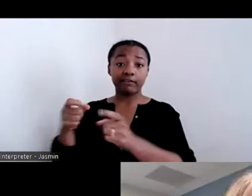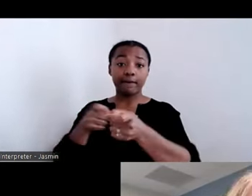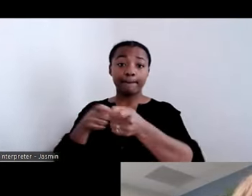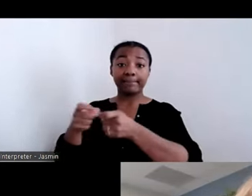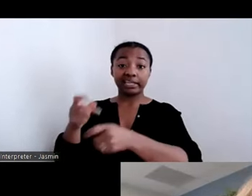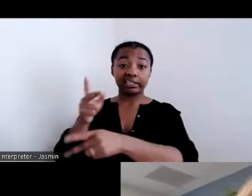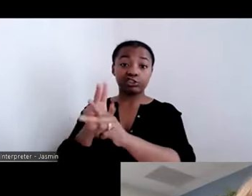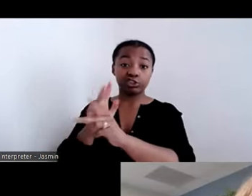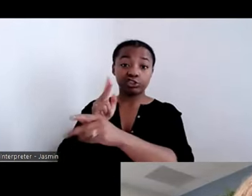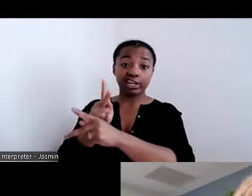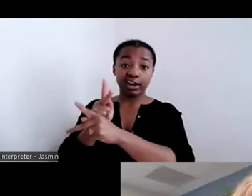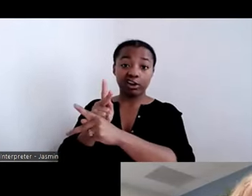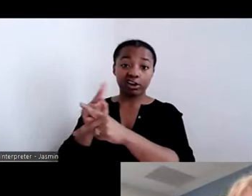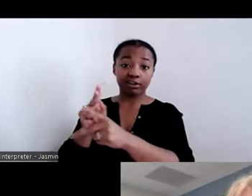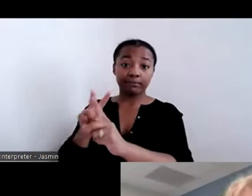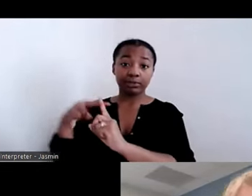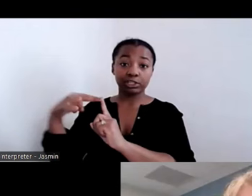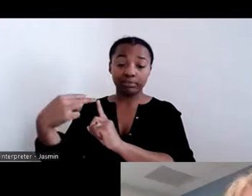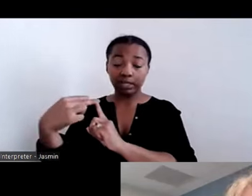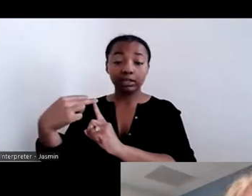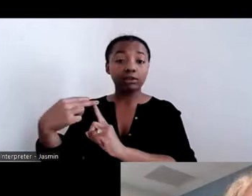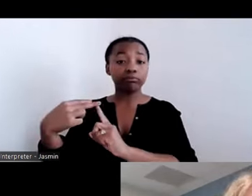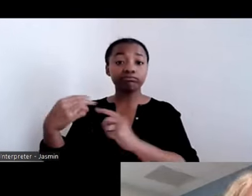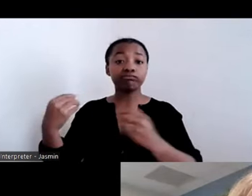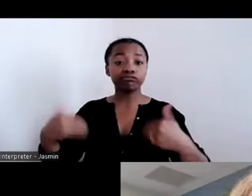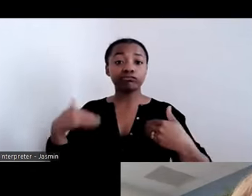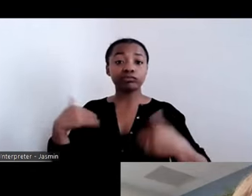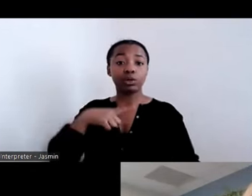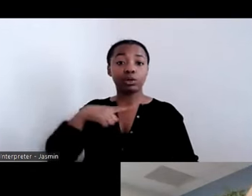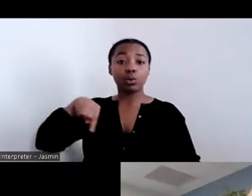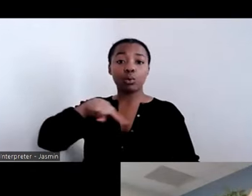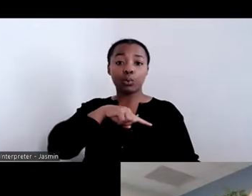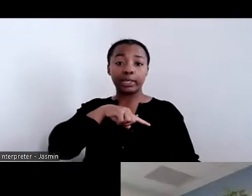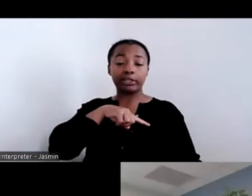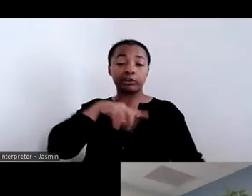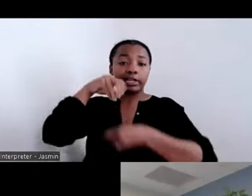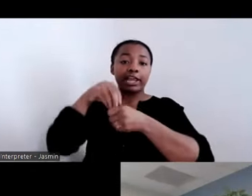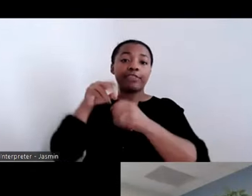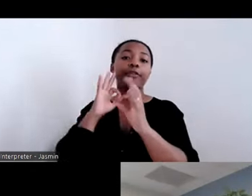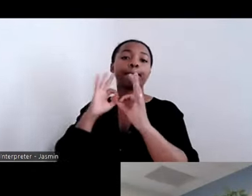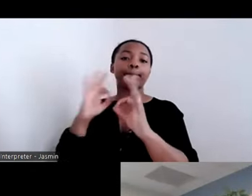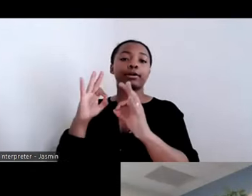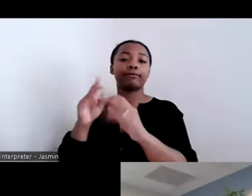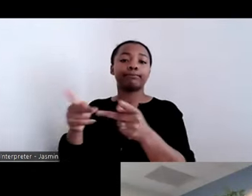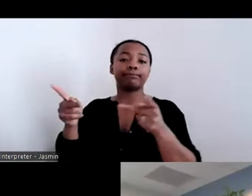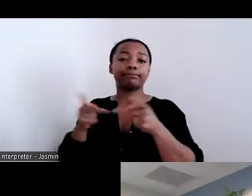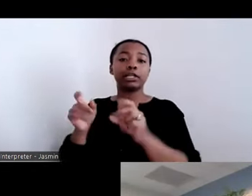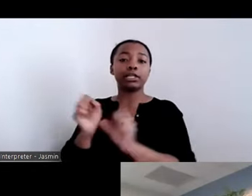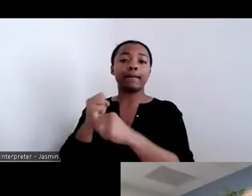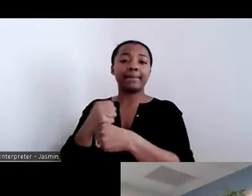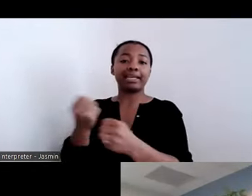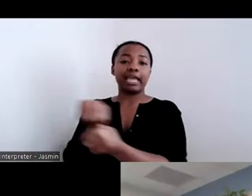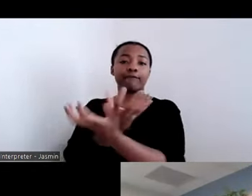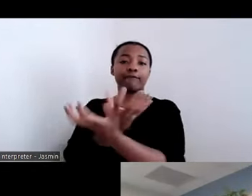positioned to make all of that work come together in terms of how people perceive